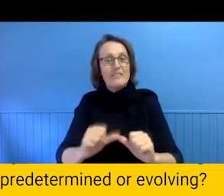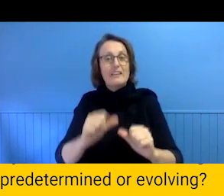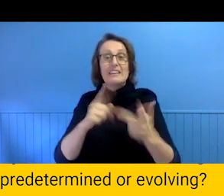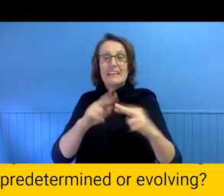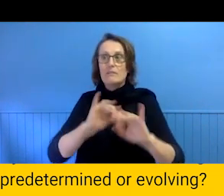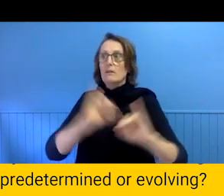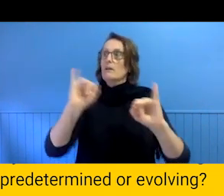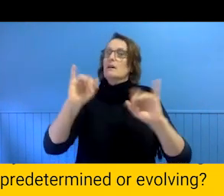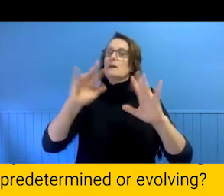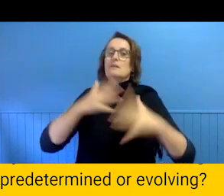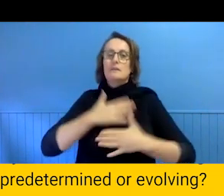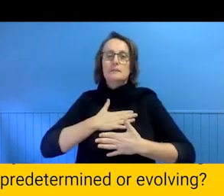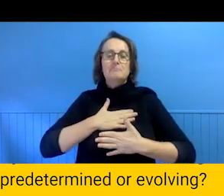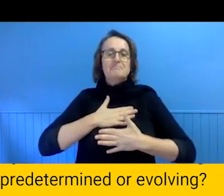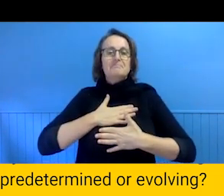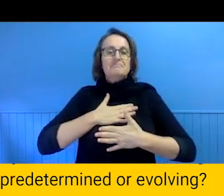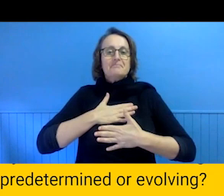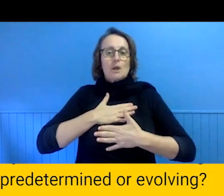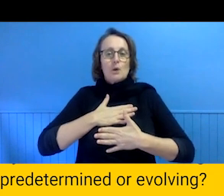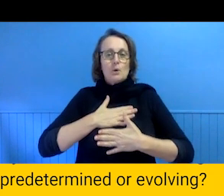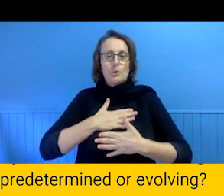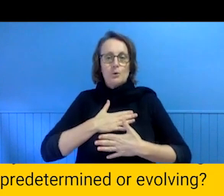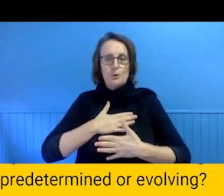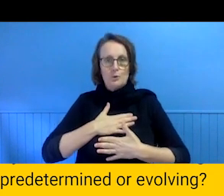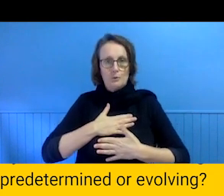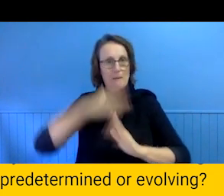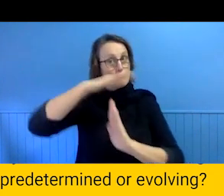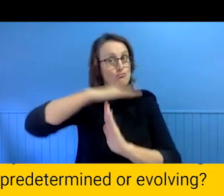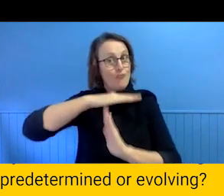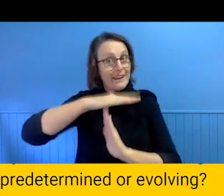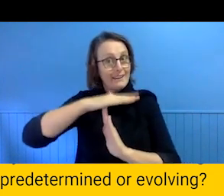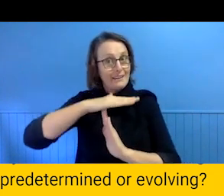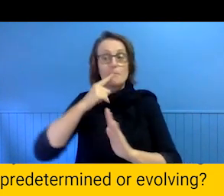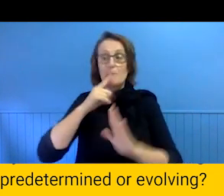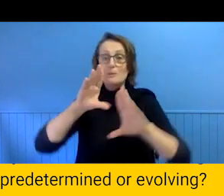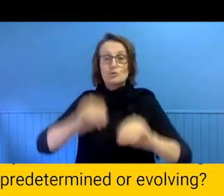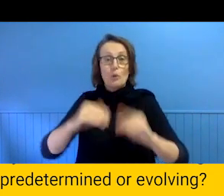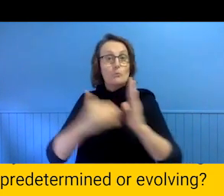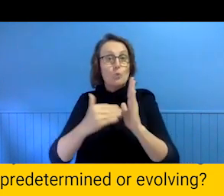breathes, taking a break, revisiting tense issues the day after. Bringing in a drama turk.